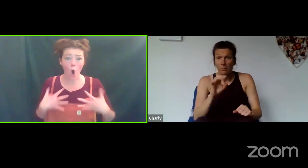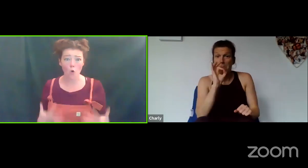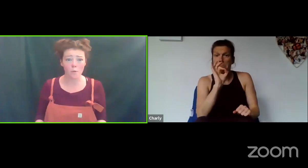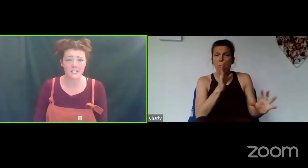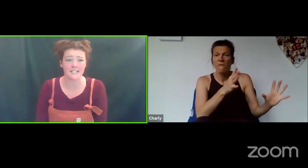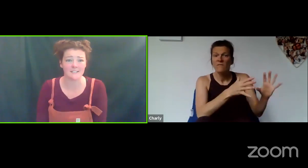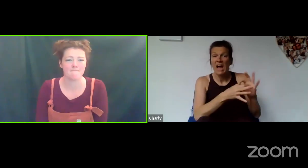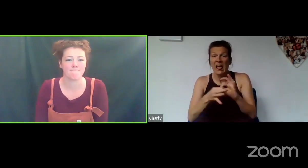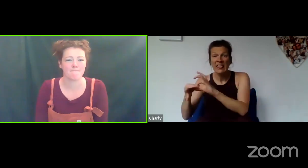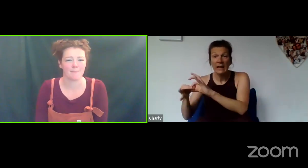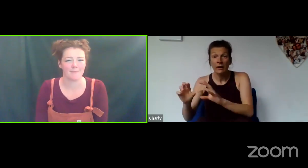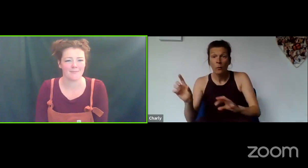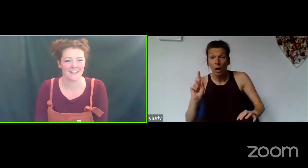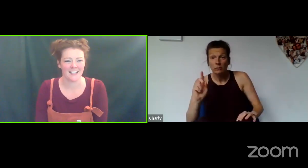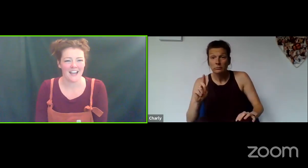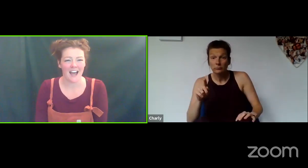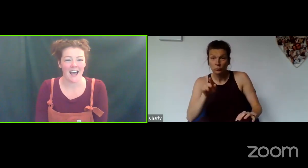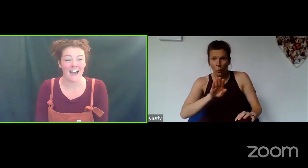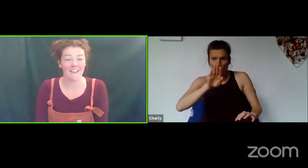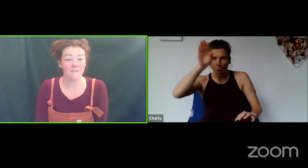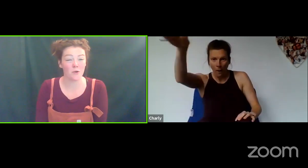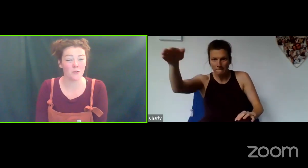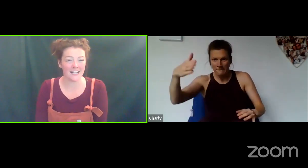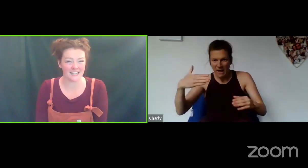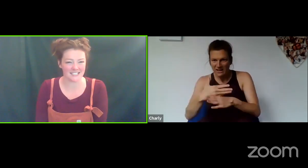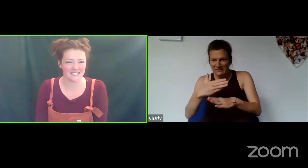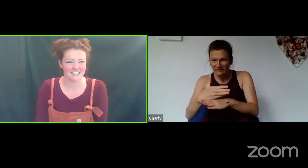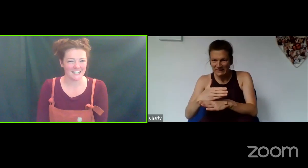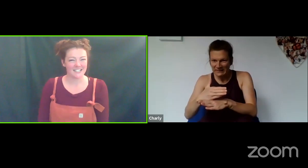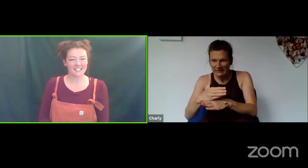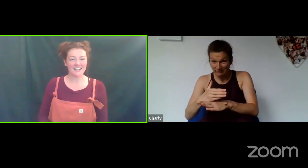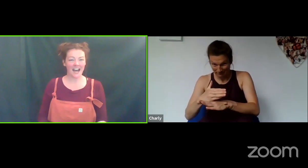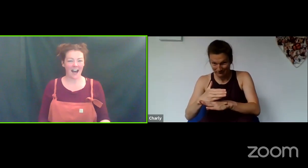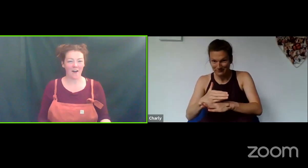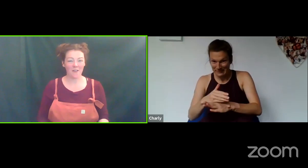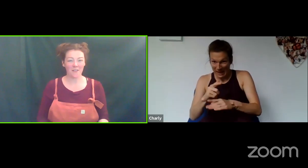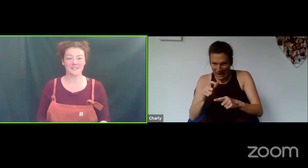whole body, and they've all linked. So now, there's